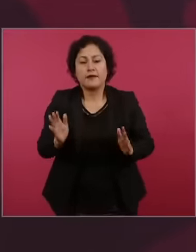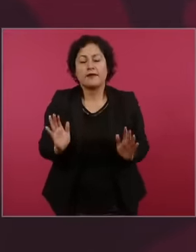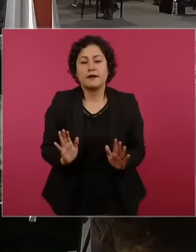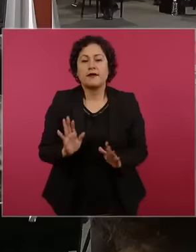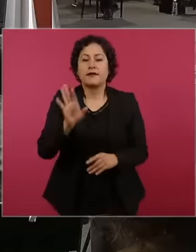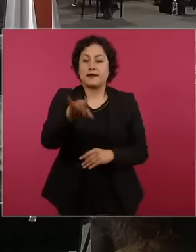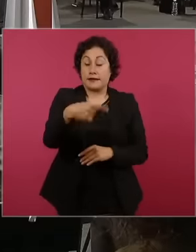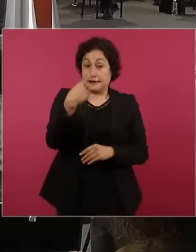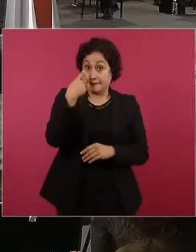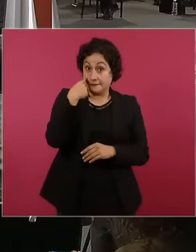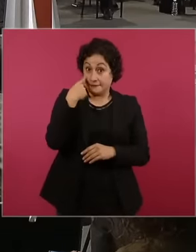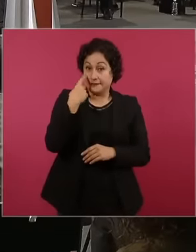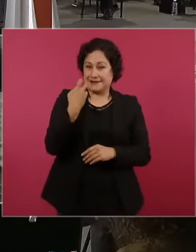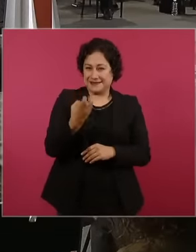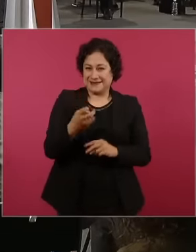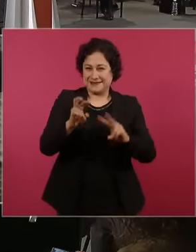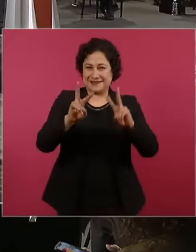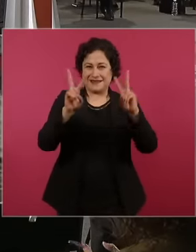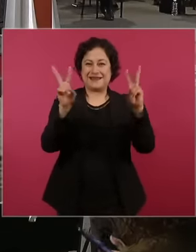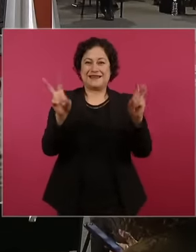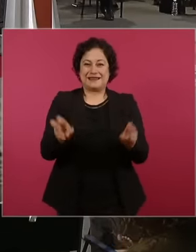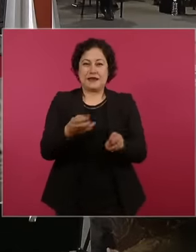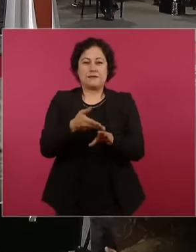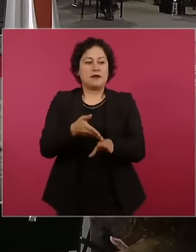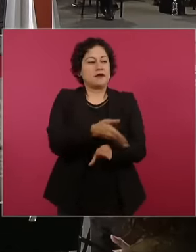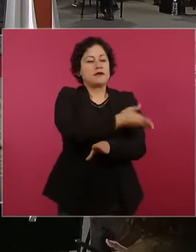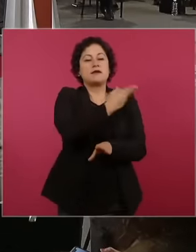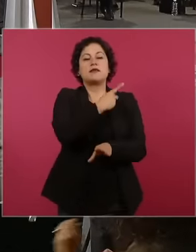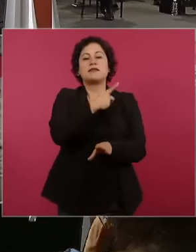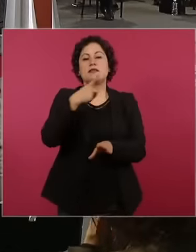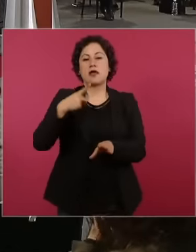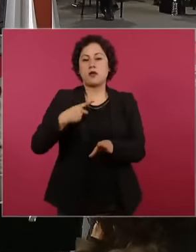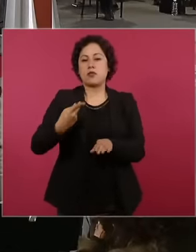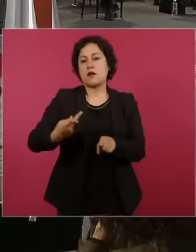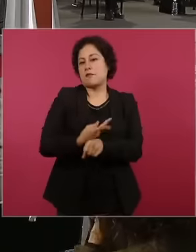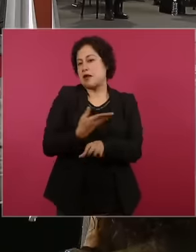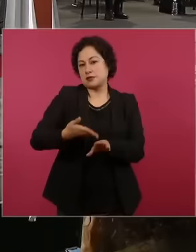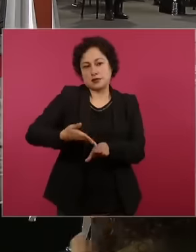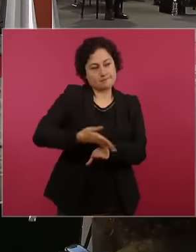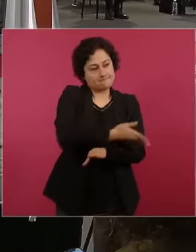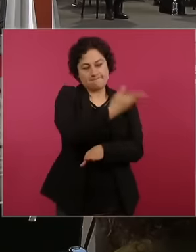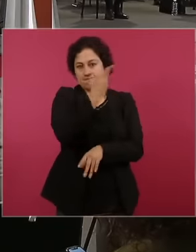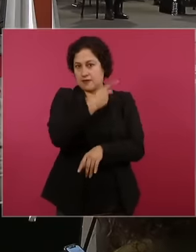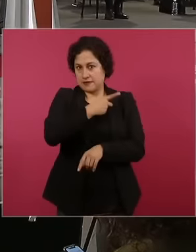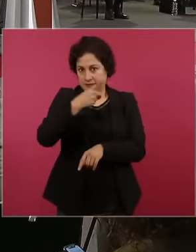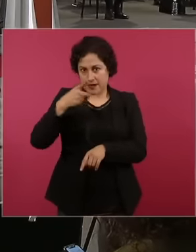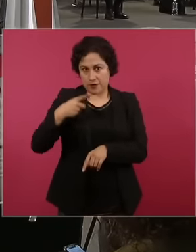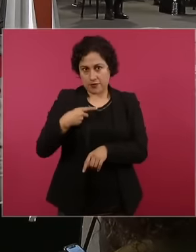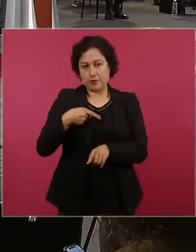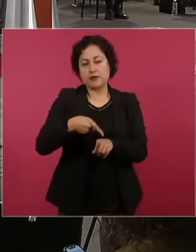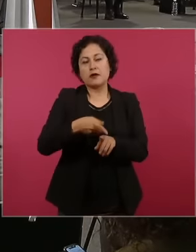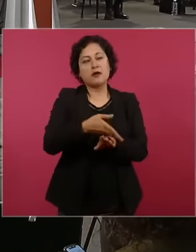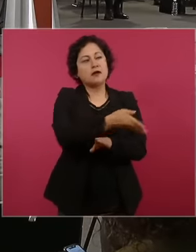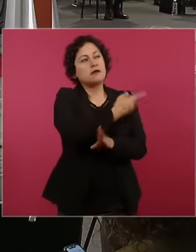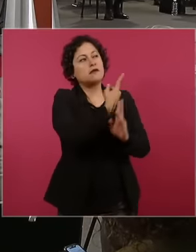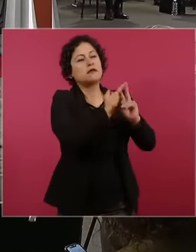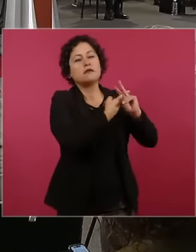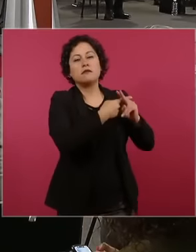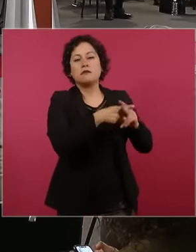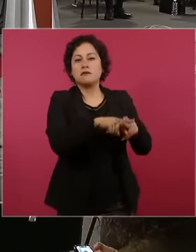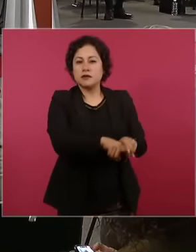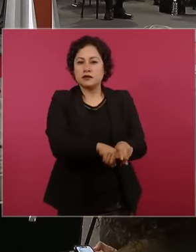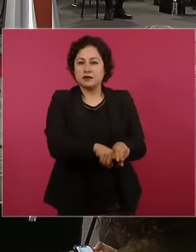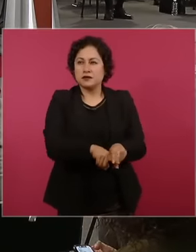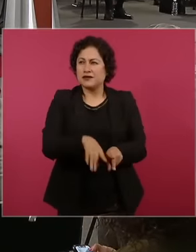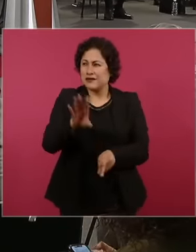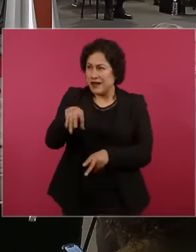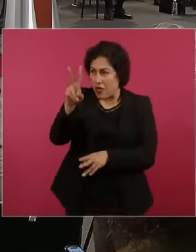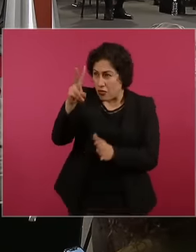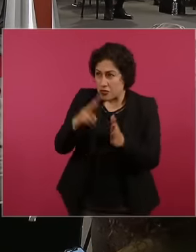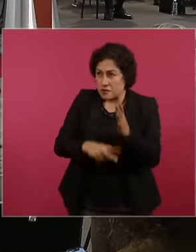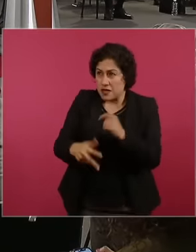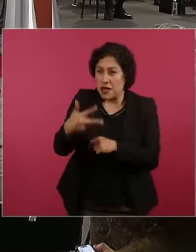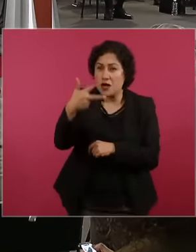a previous debt, the one that comes from, comes from 2008, there are four tax credits